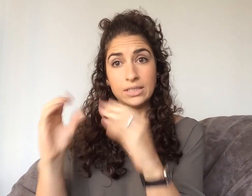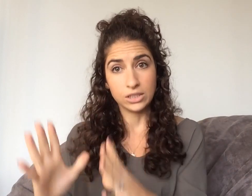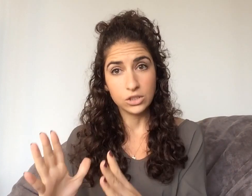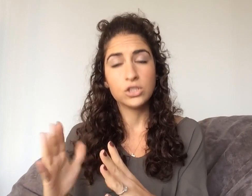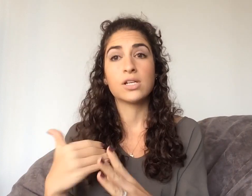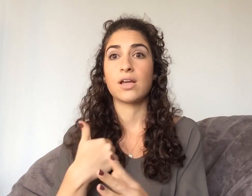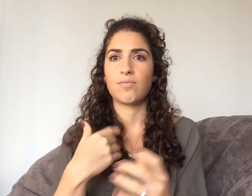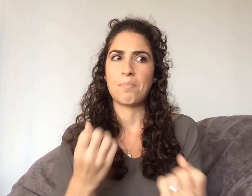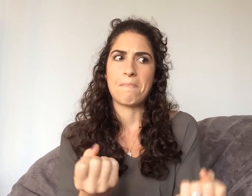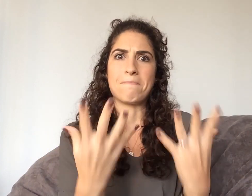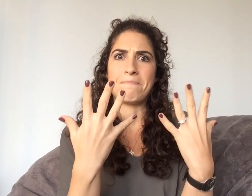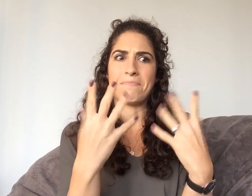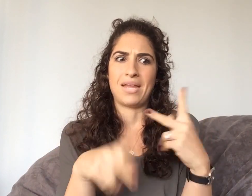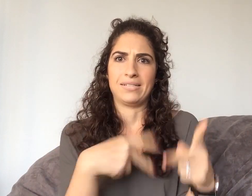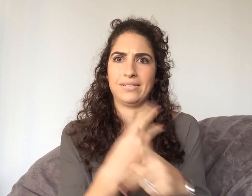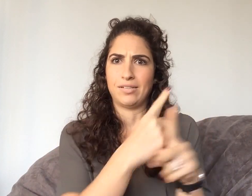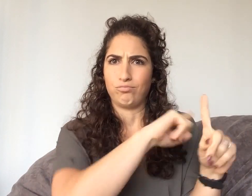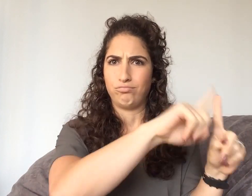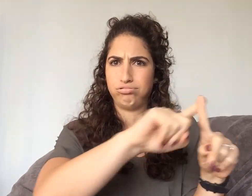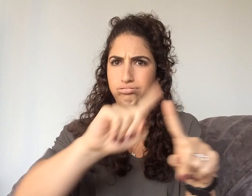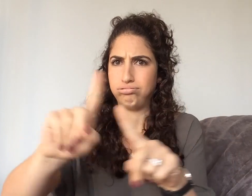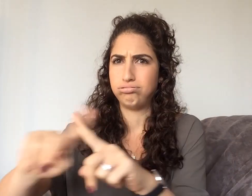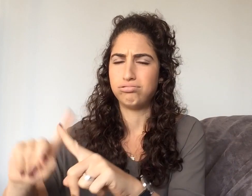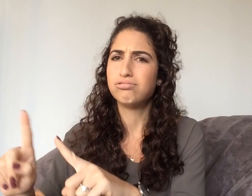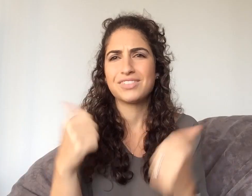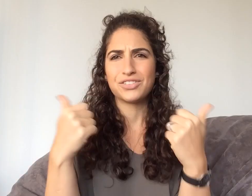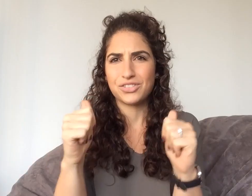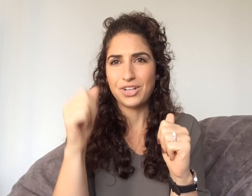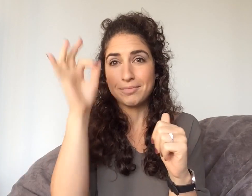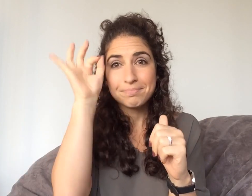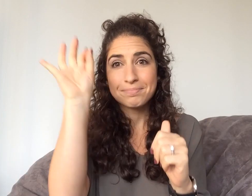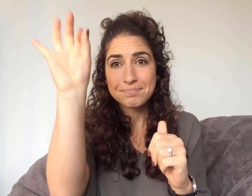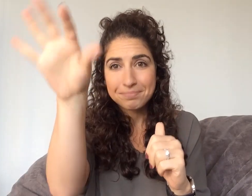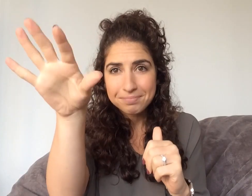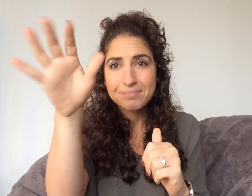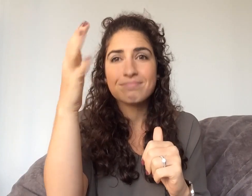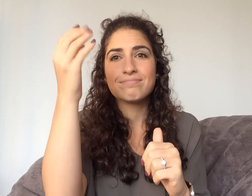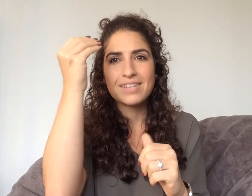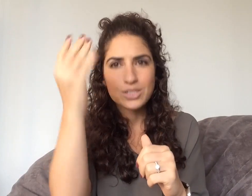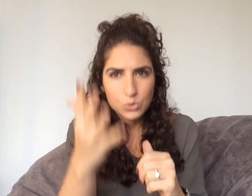interpreters and teachers, there are many many different types. I just want to give